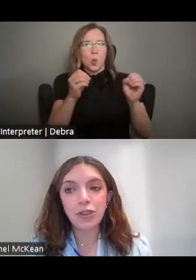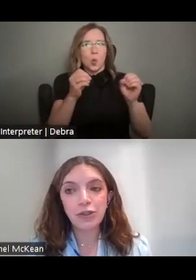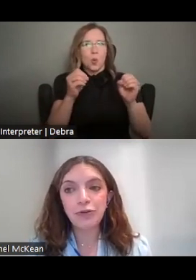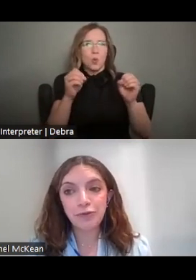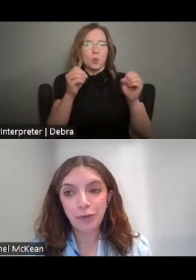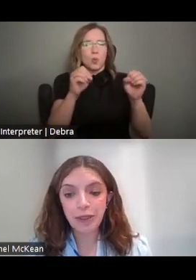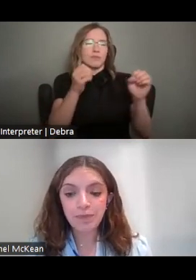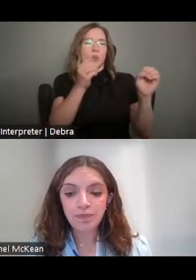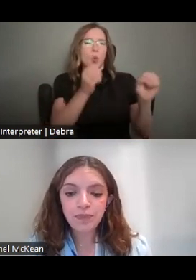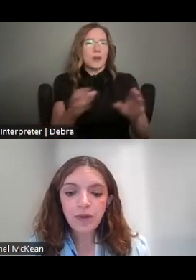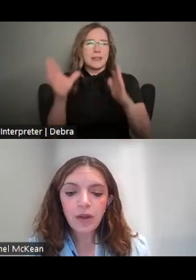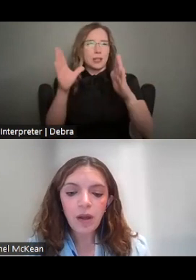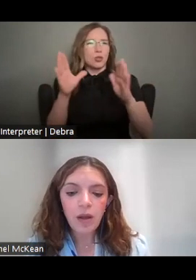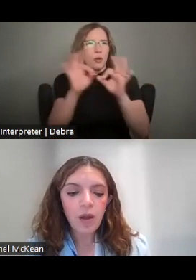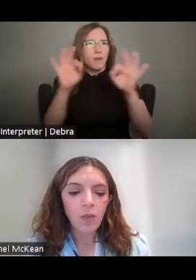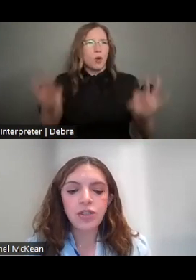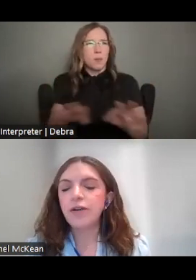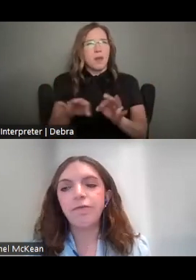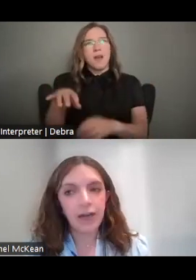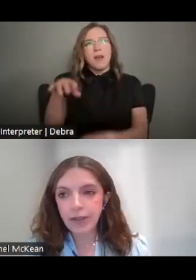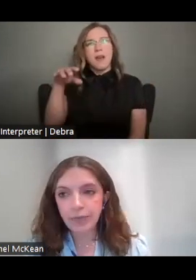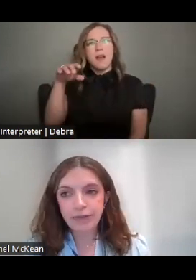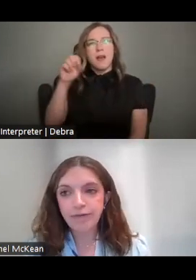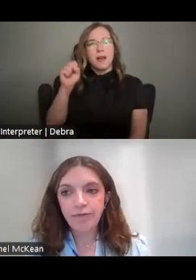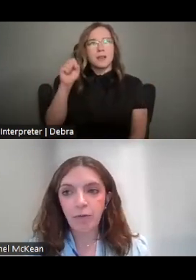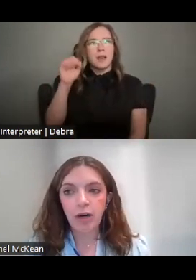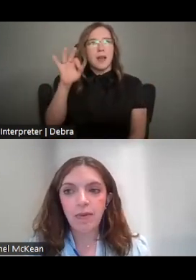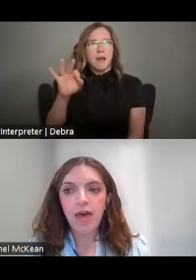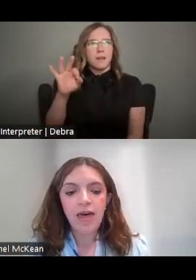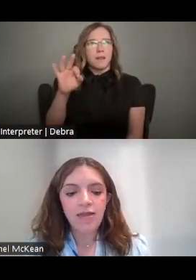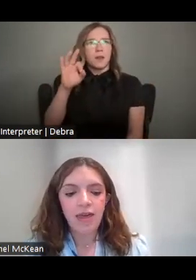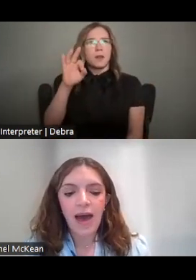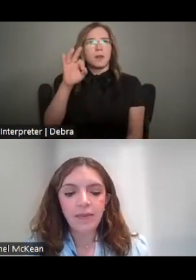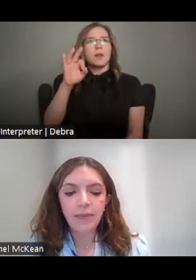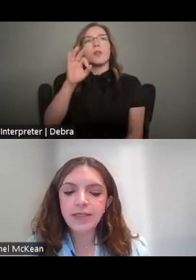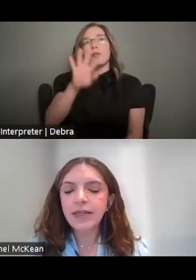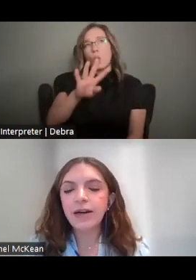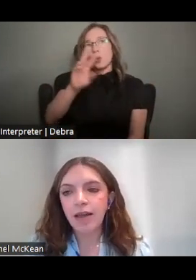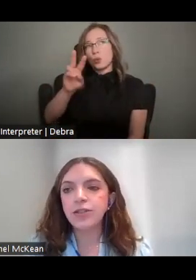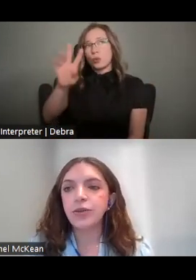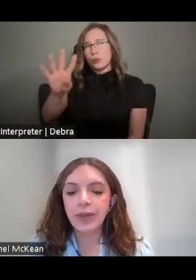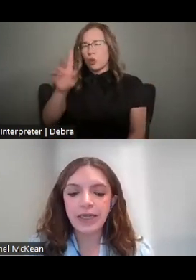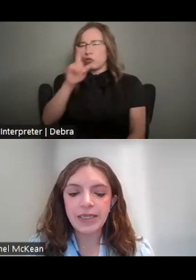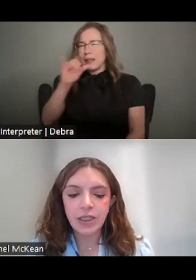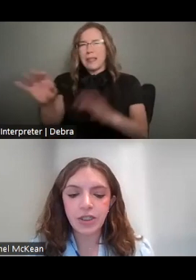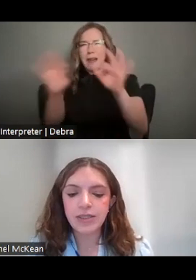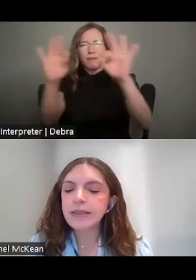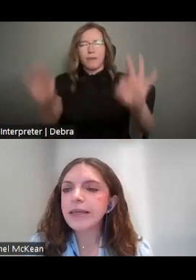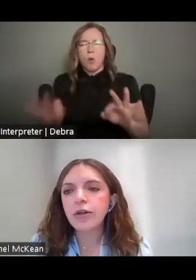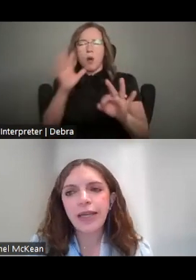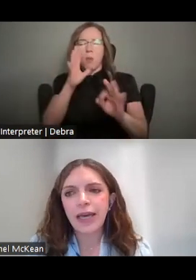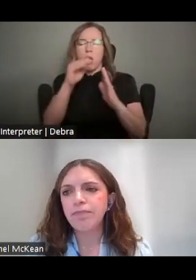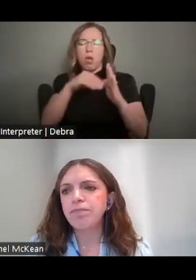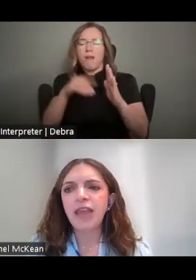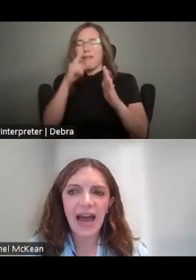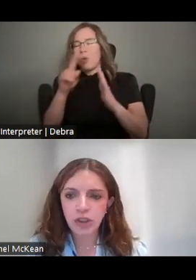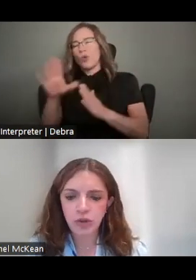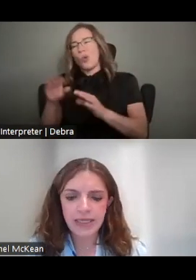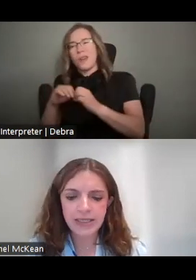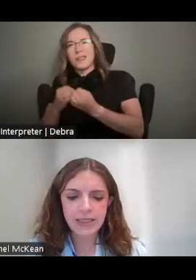OR SF424 WHICH IS A VERY BRIEF FORM THAT BASICALLY COLLECTS YOUR ORGANIZATION'S LEGAL NAME, ADDRESS,